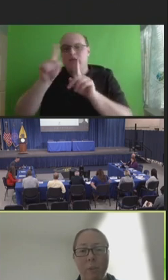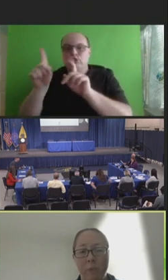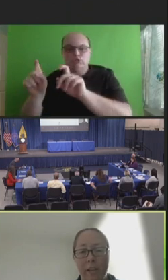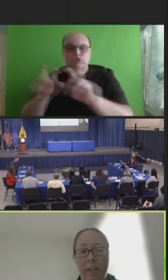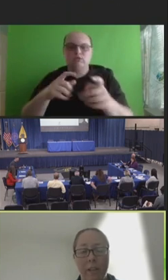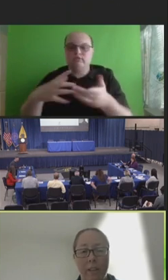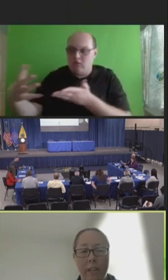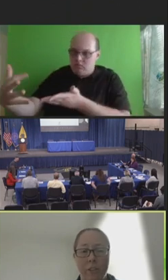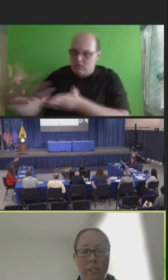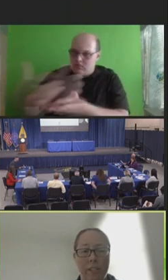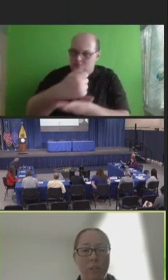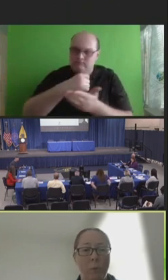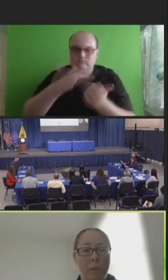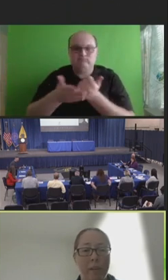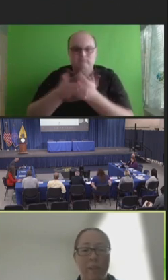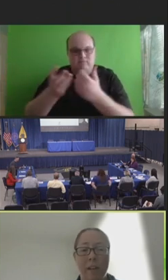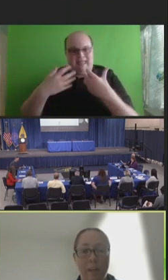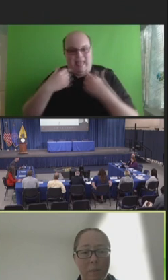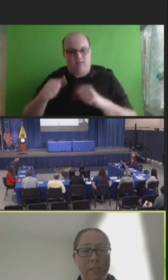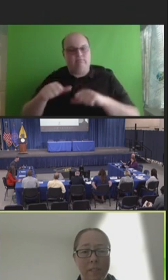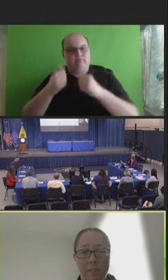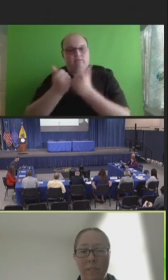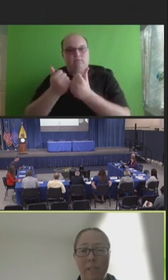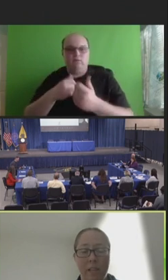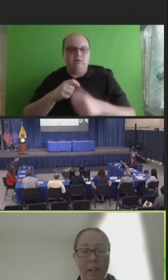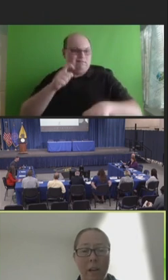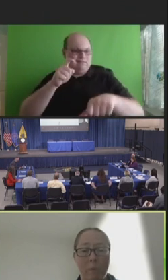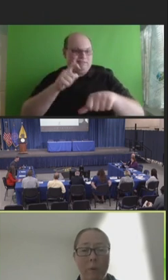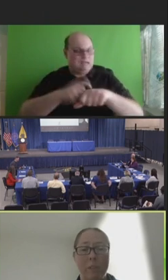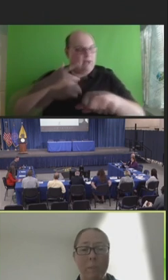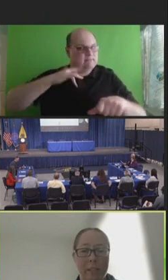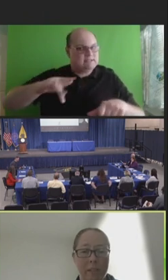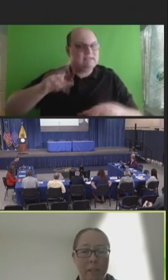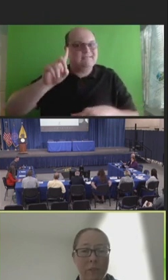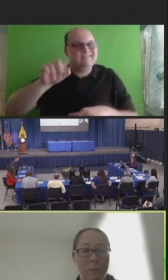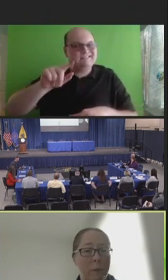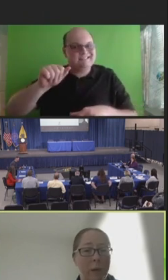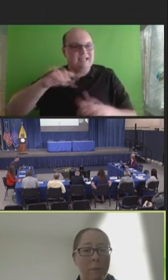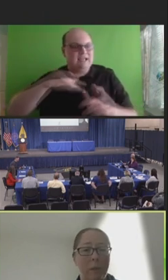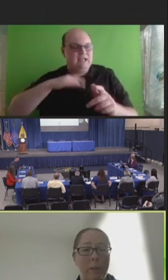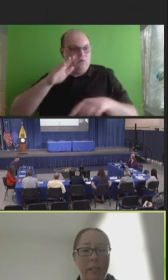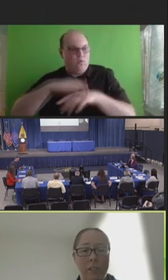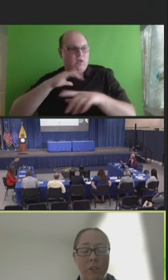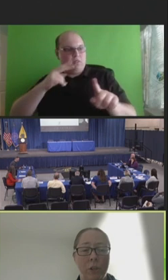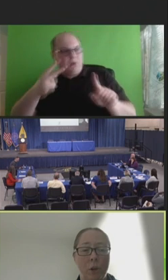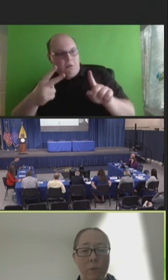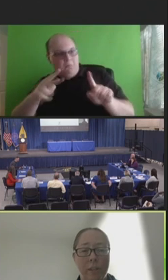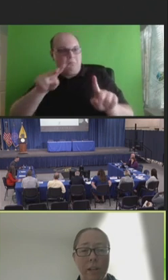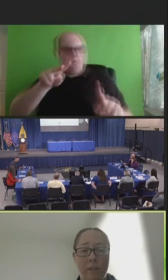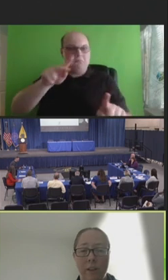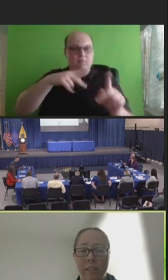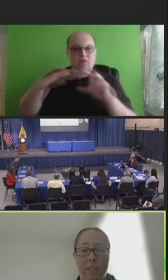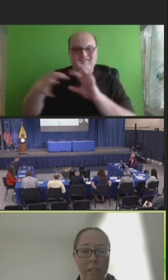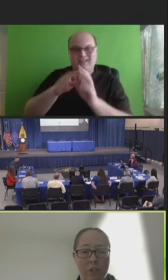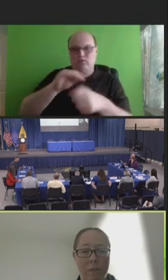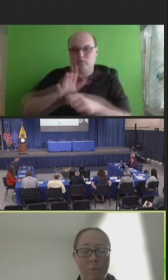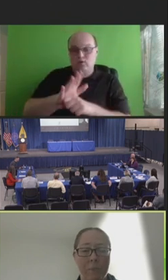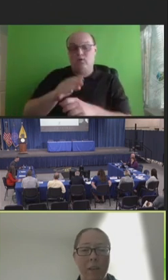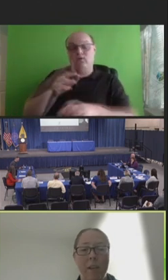to provide health agencies with time sensitive data on perspectives from the public related to COVID and vaccination.